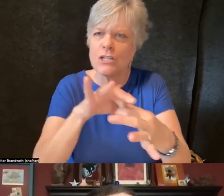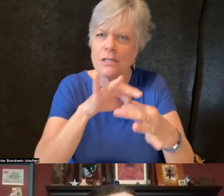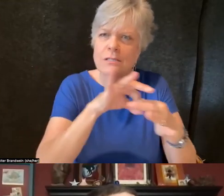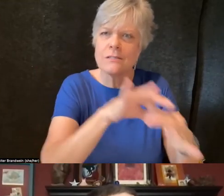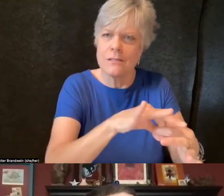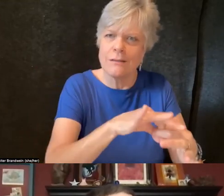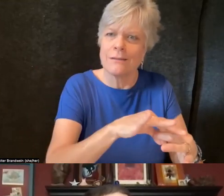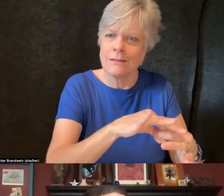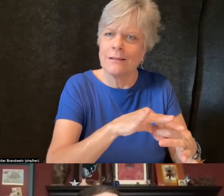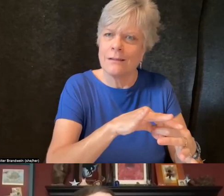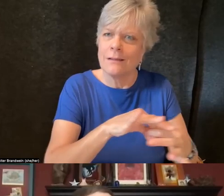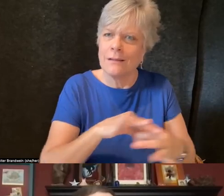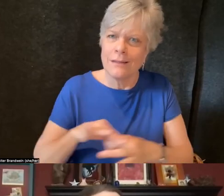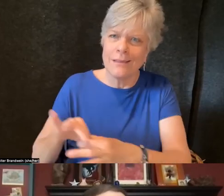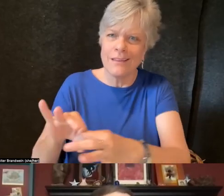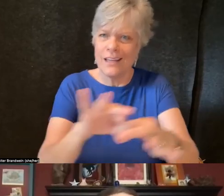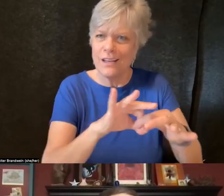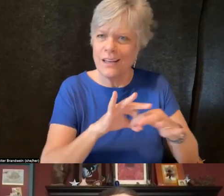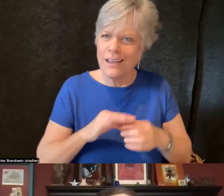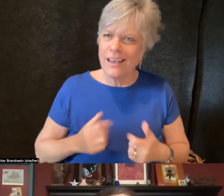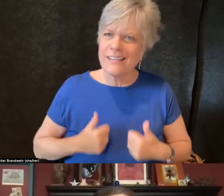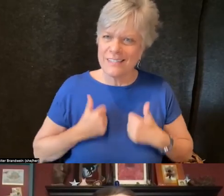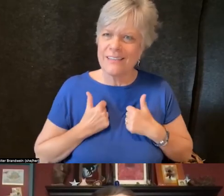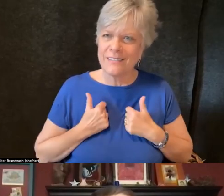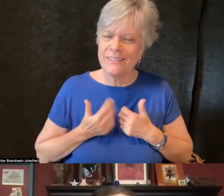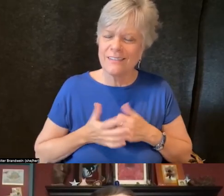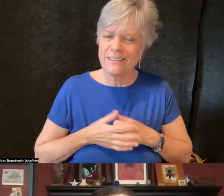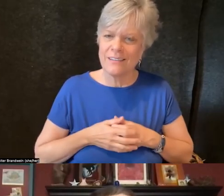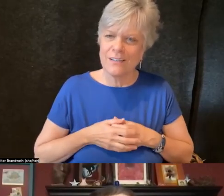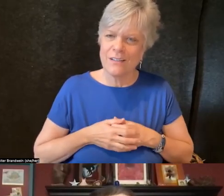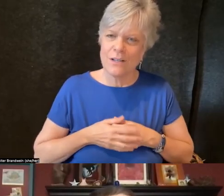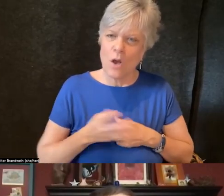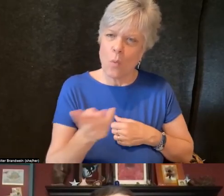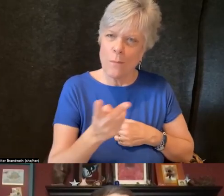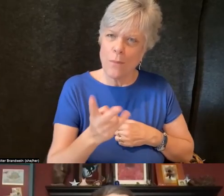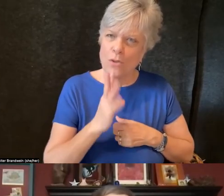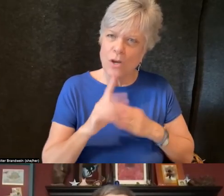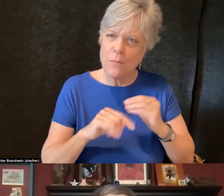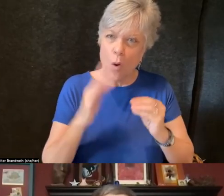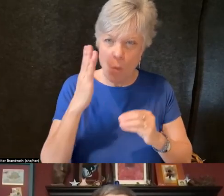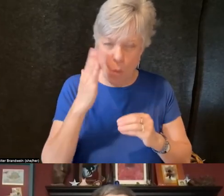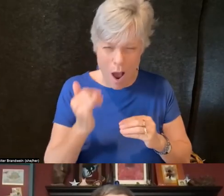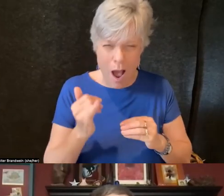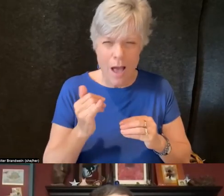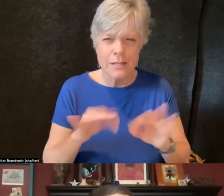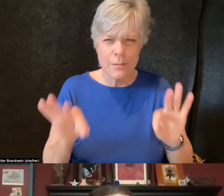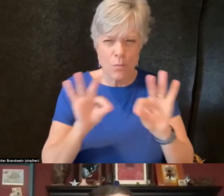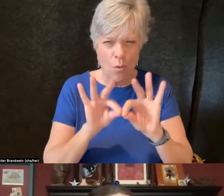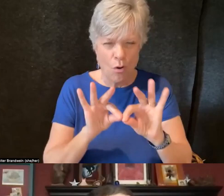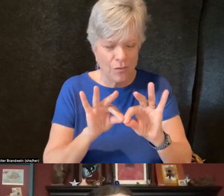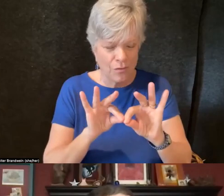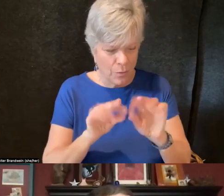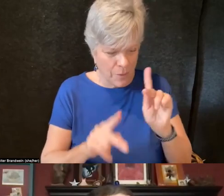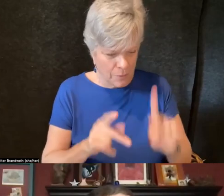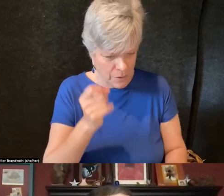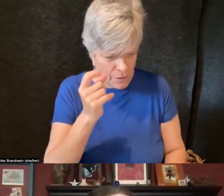So, and I think we both talked about why it's vital for people to understand the importance of disability culture.